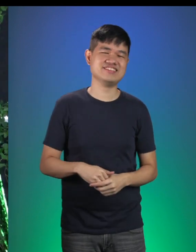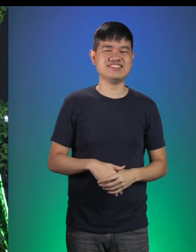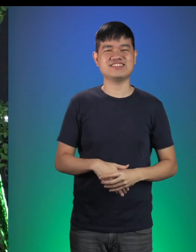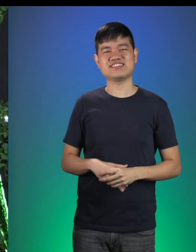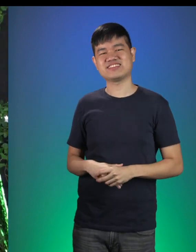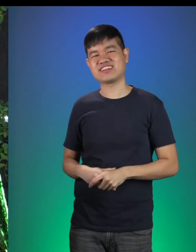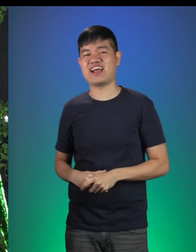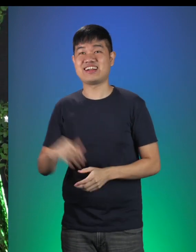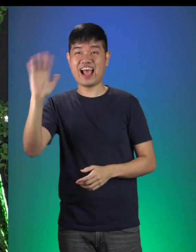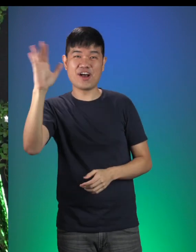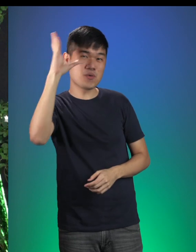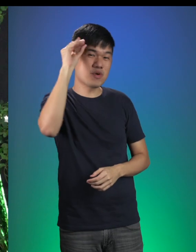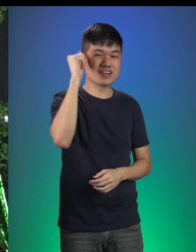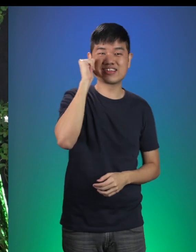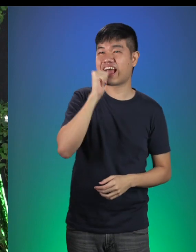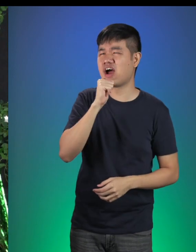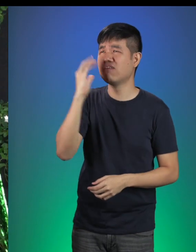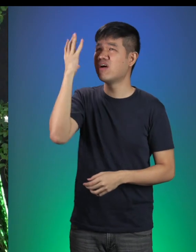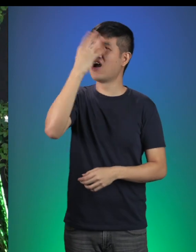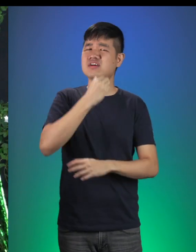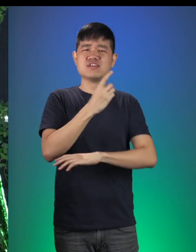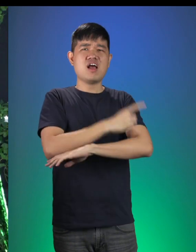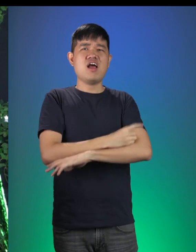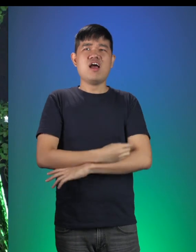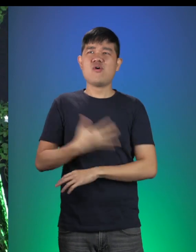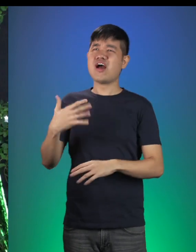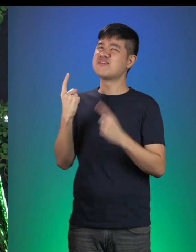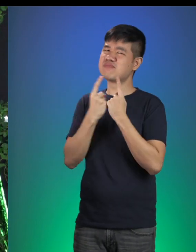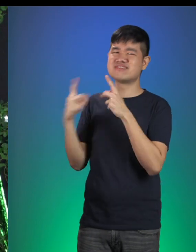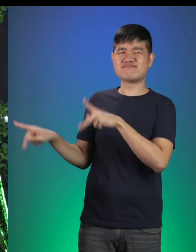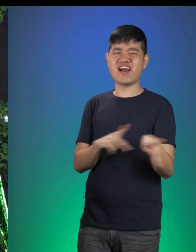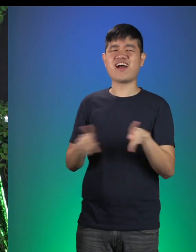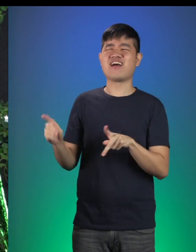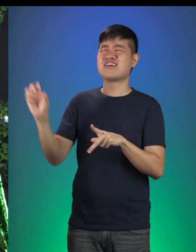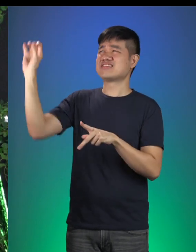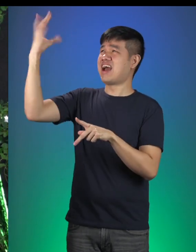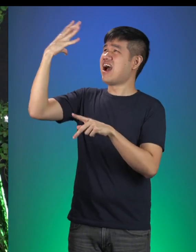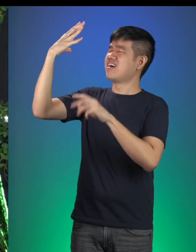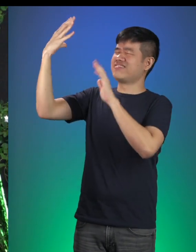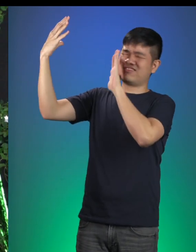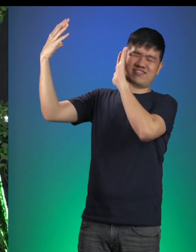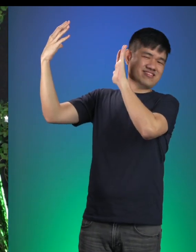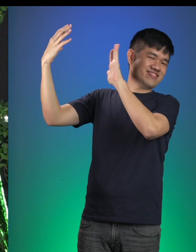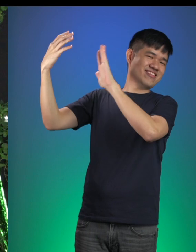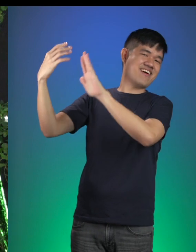Little Red: Hello boys and girls! What a beautiful day for a Birthday Party! The sun is shining brightly in the sky!